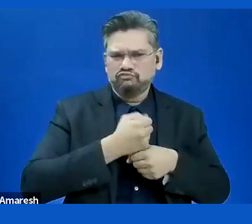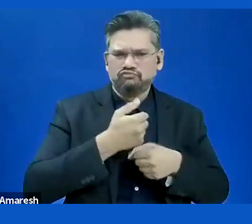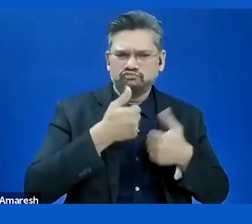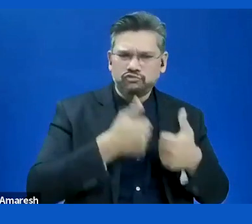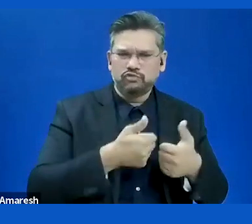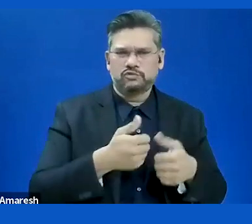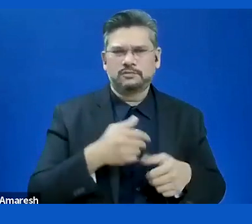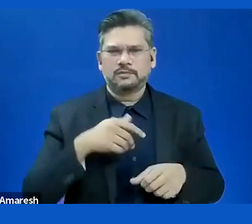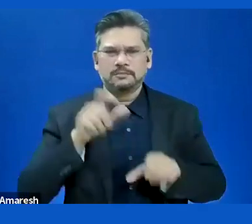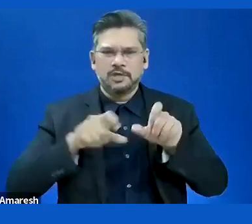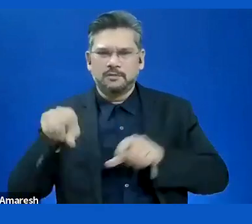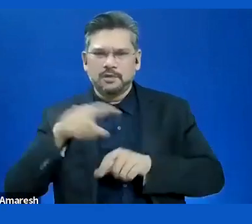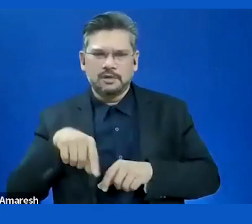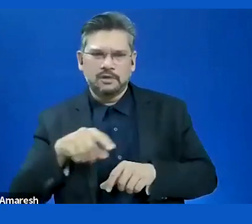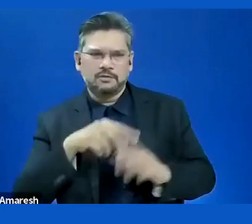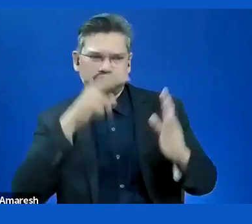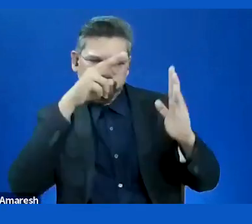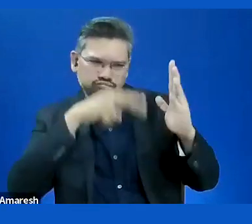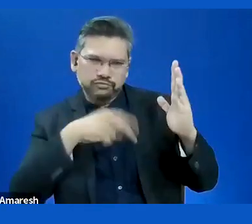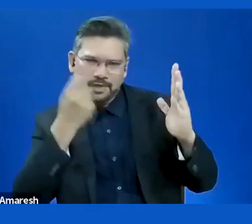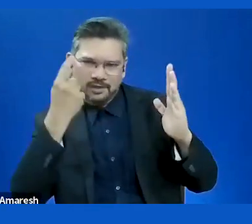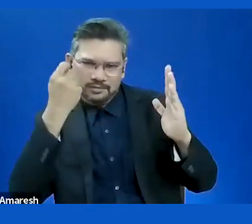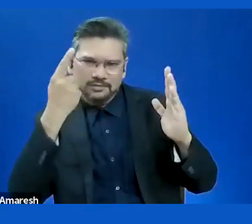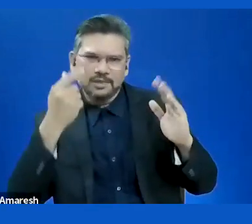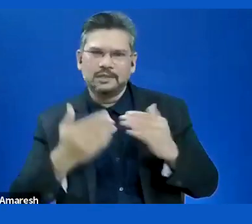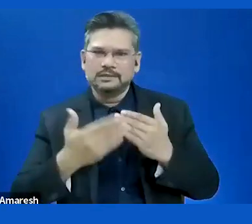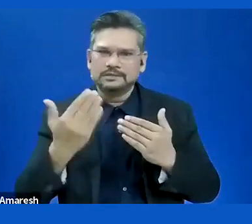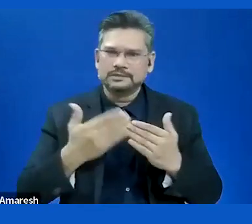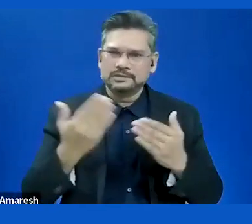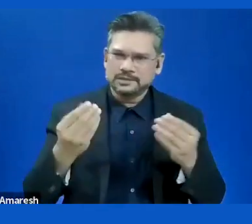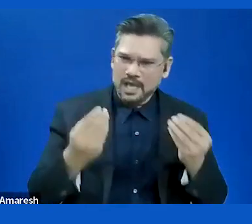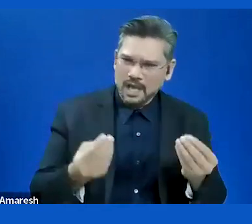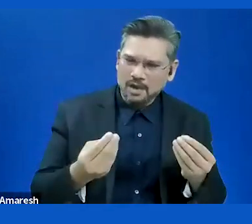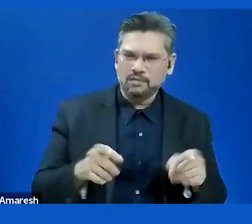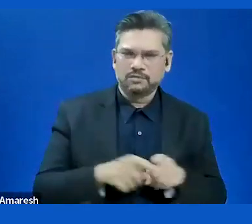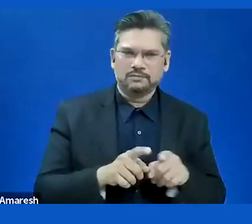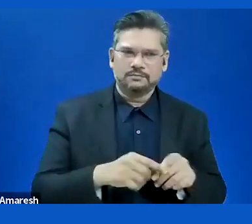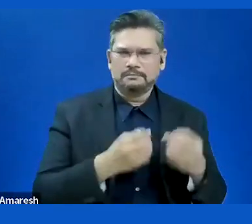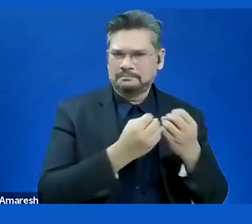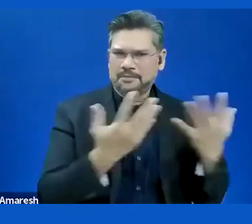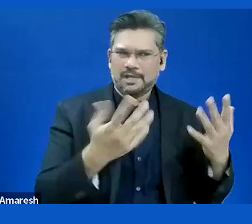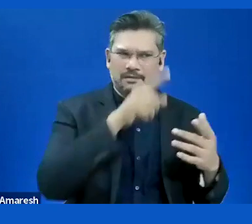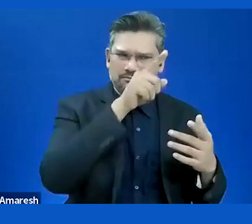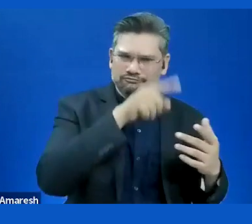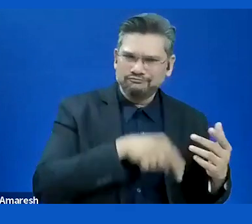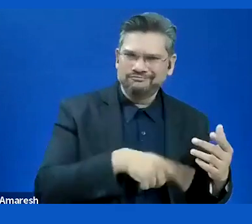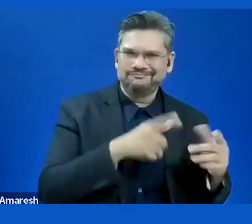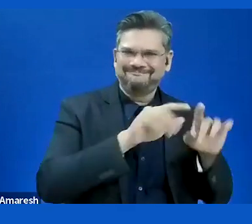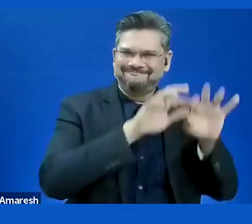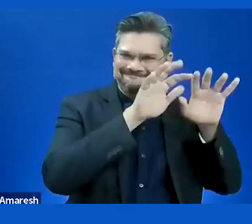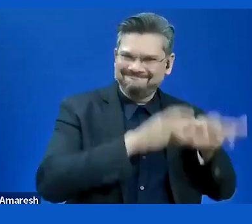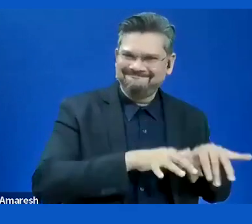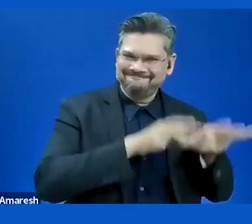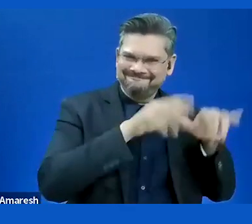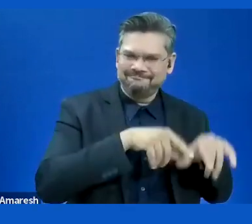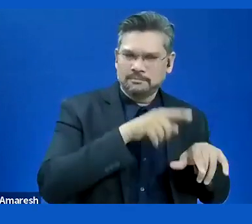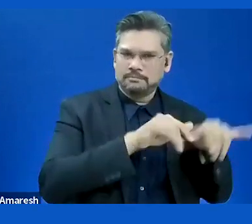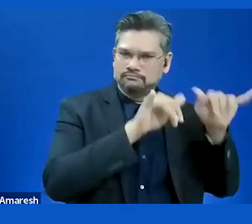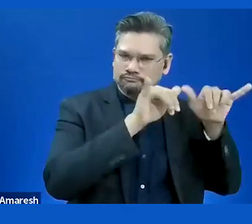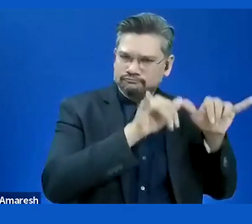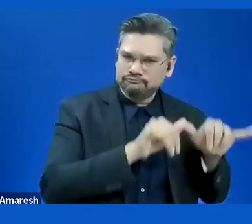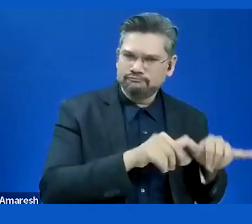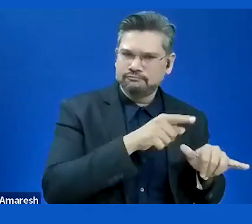A lot can be made measurable and go into the legislation. So far it hasn't really happened.